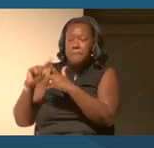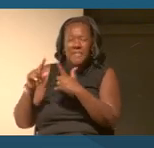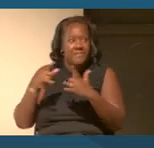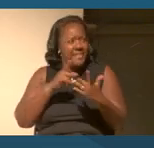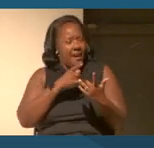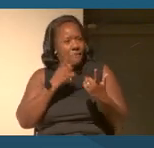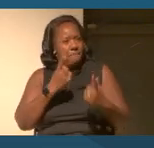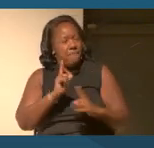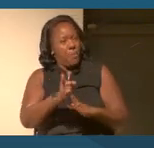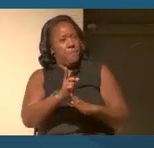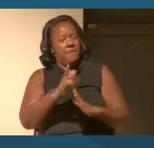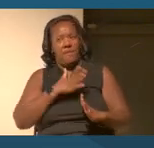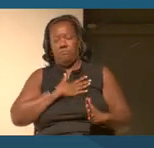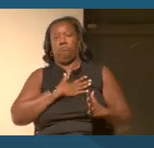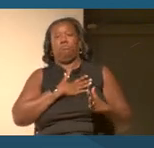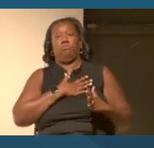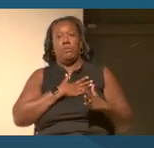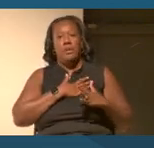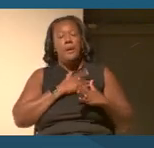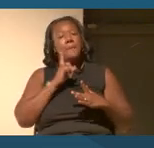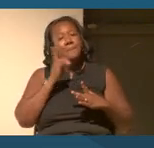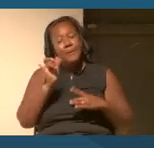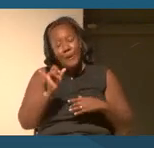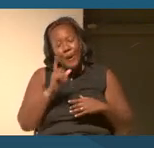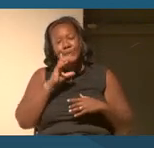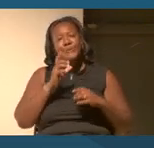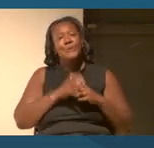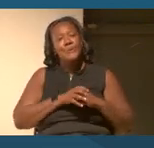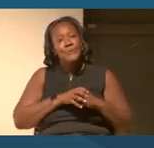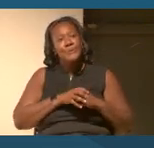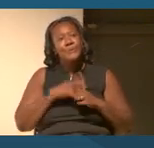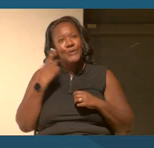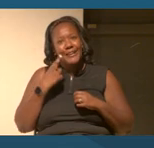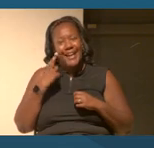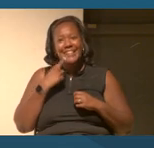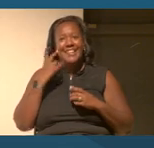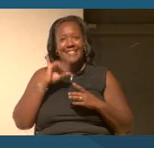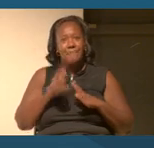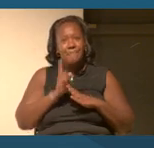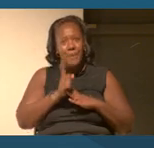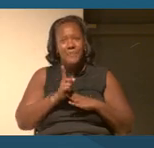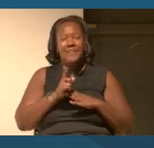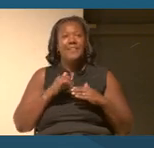But they also expand how you, I mean, you realize that these are shifting definitions,